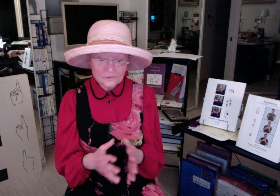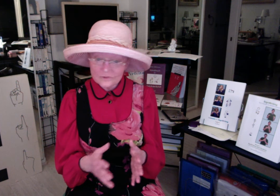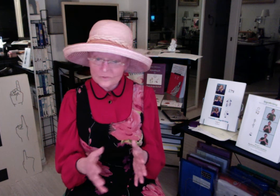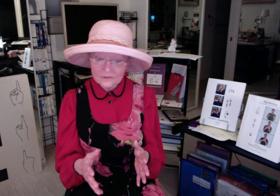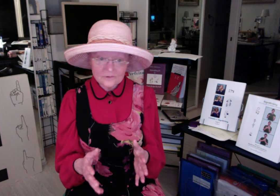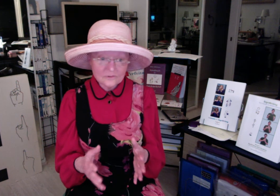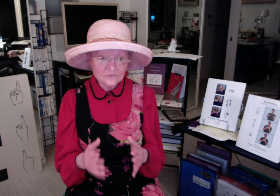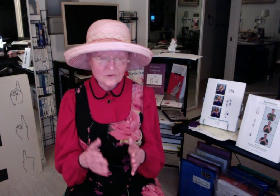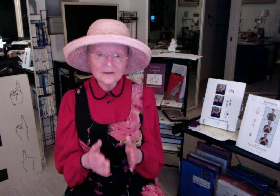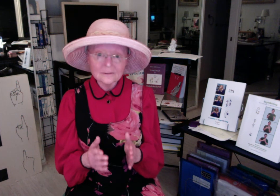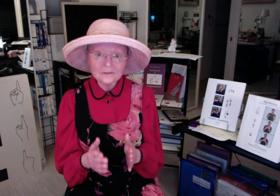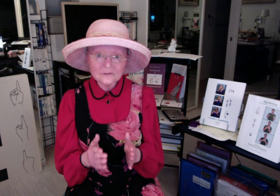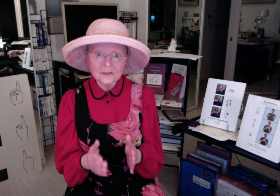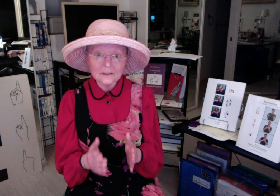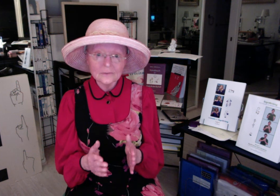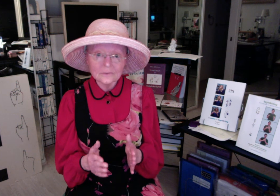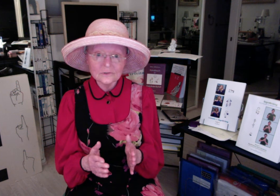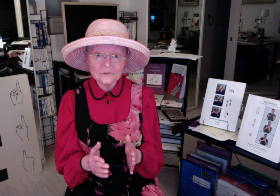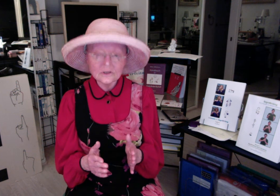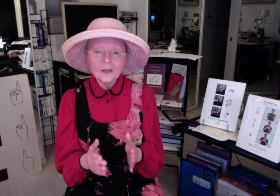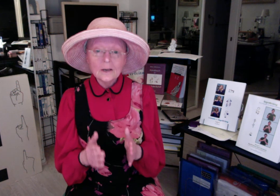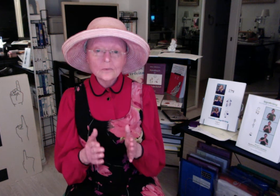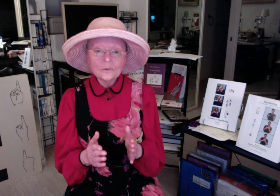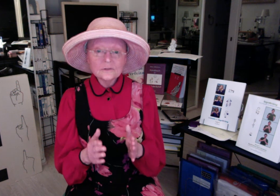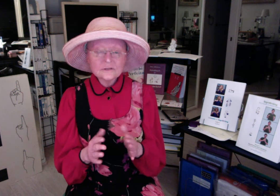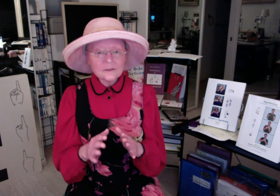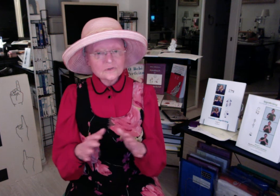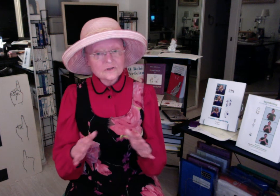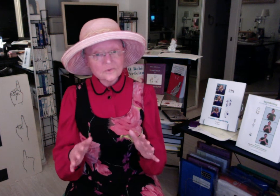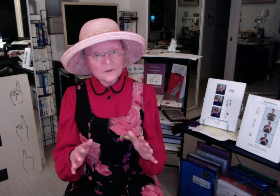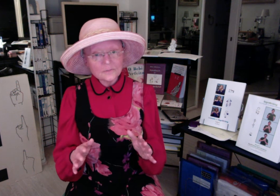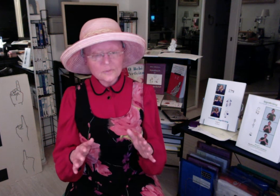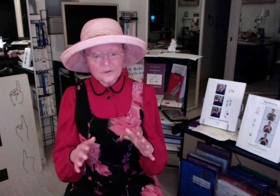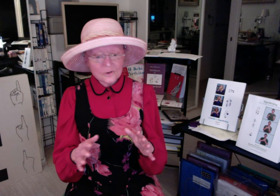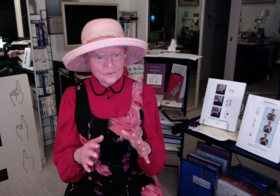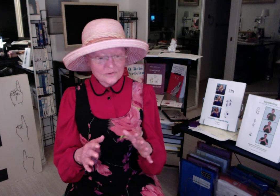countries writing their sign languages with the same script but of course it's